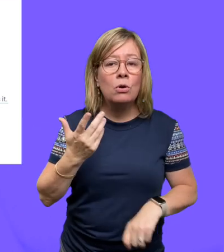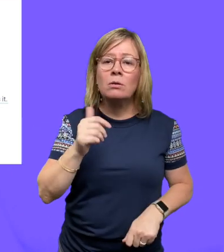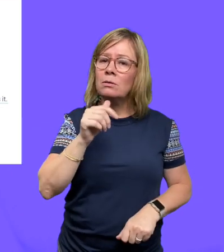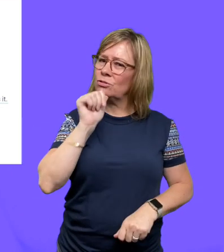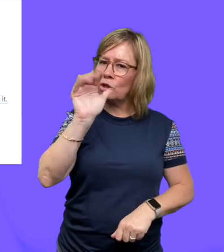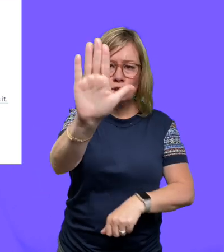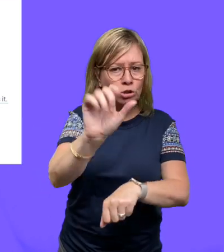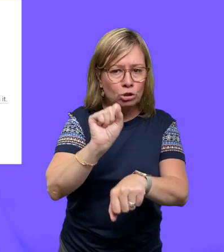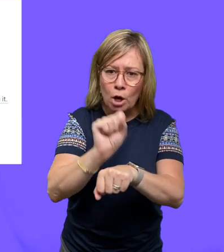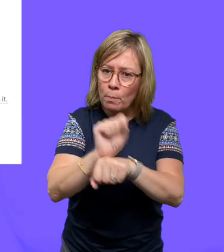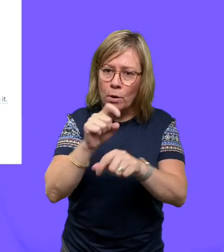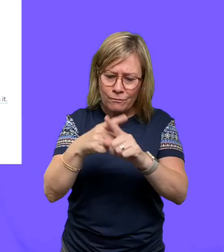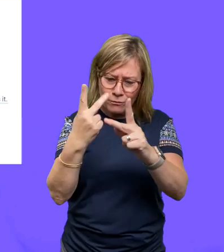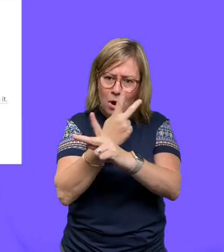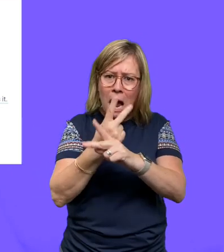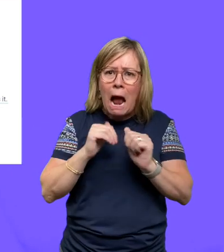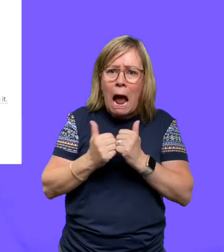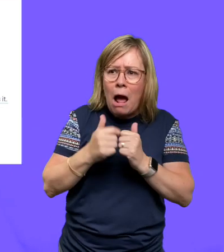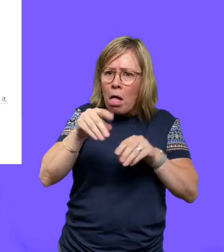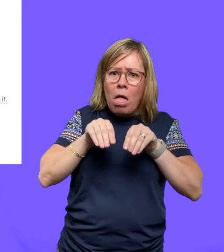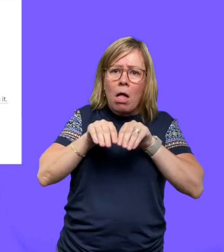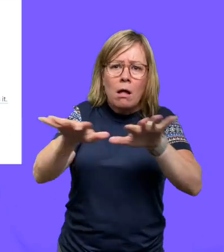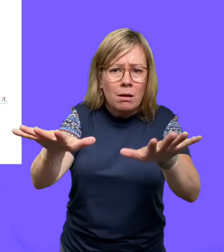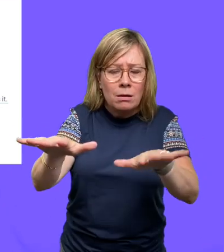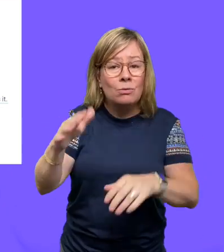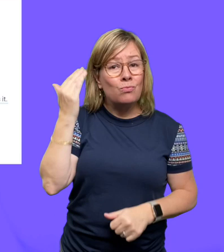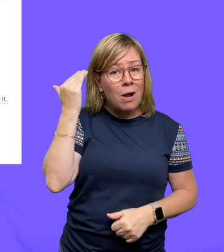if that happens. It's not your job to figure out who has it.